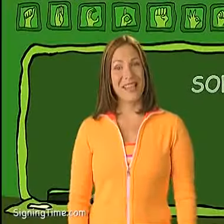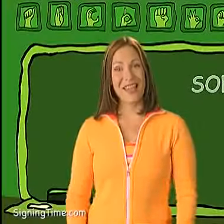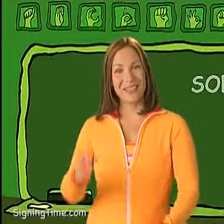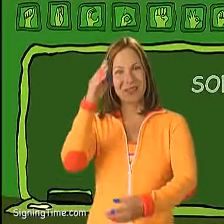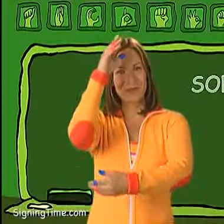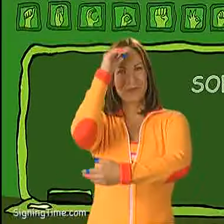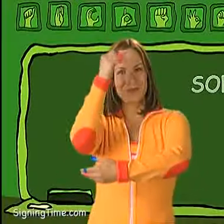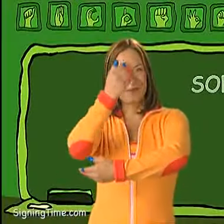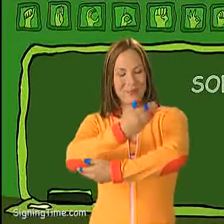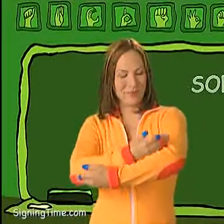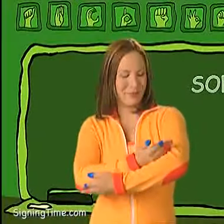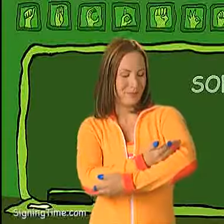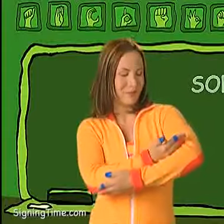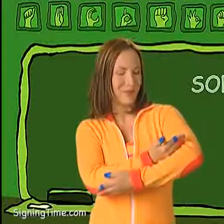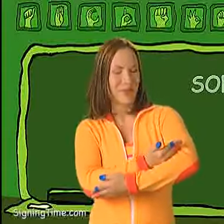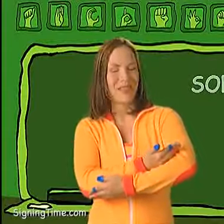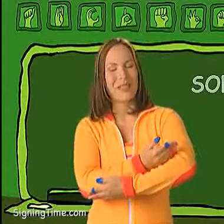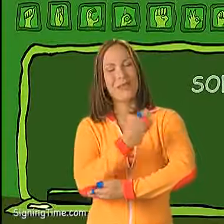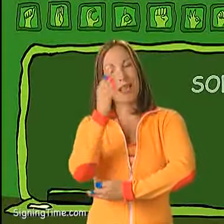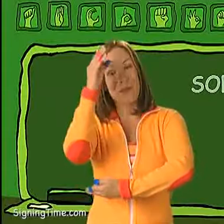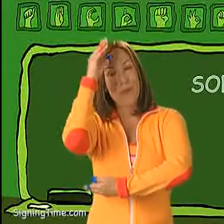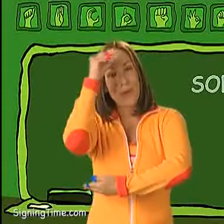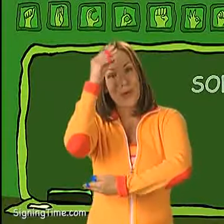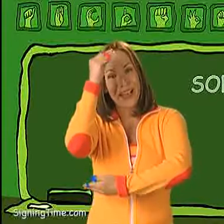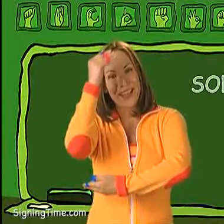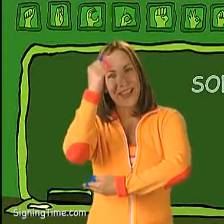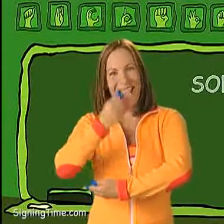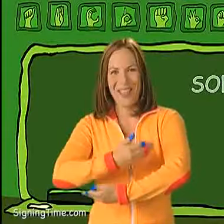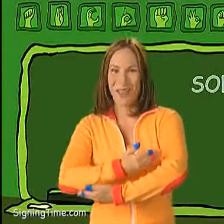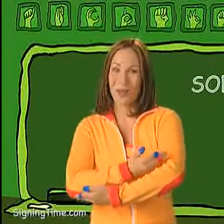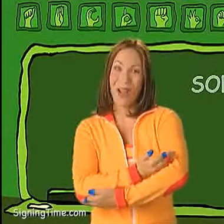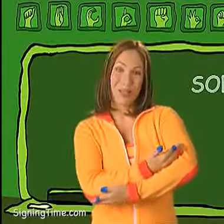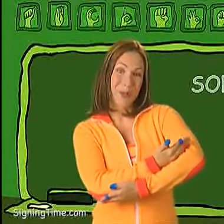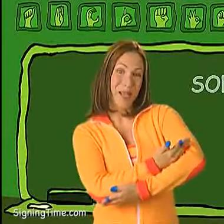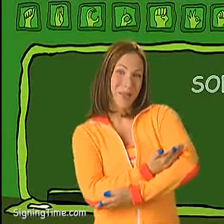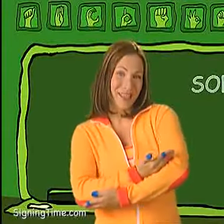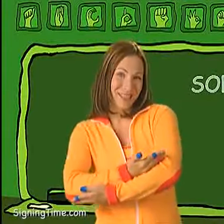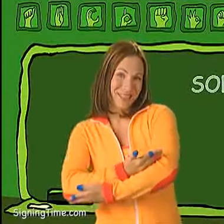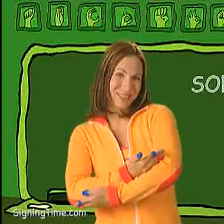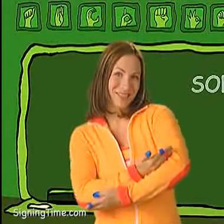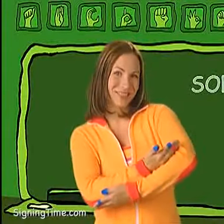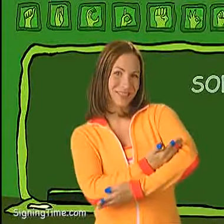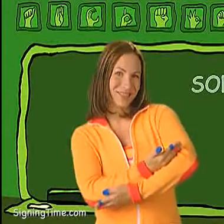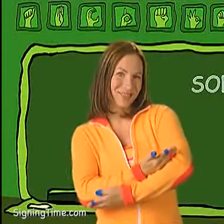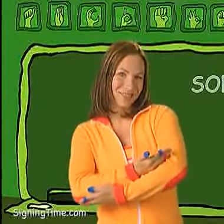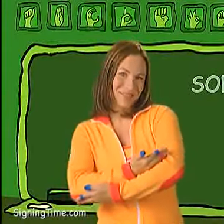Son. You sign boy and then rock your baby.